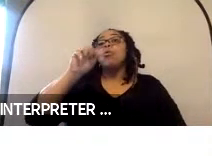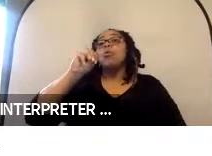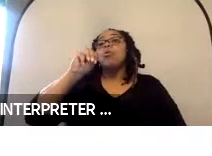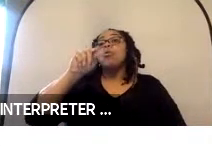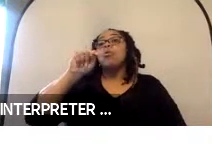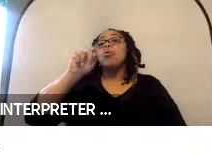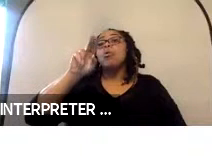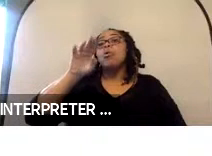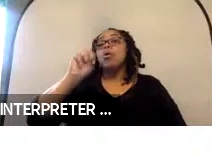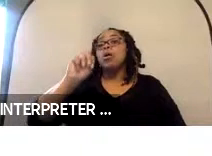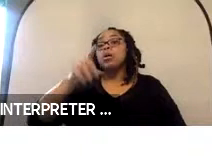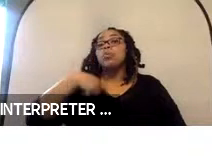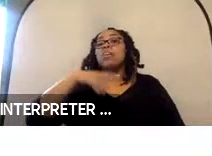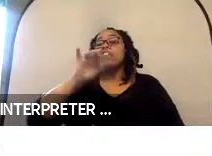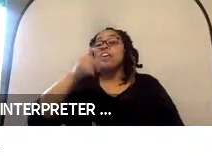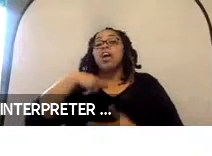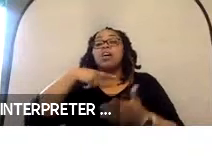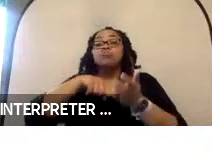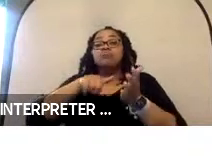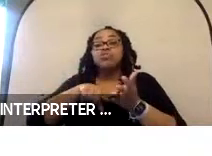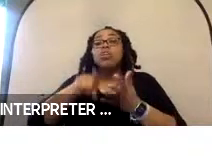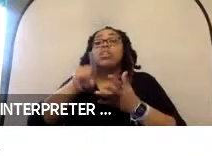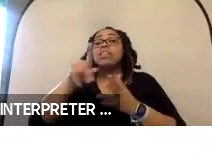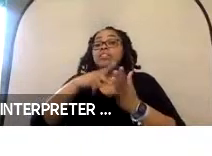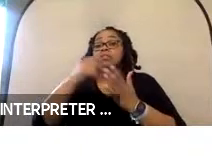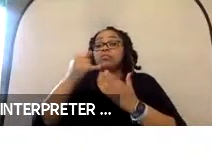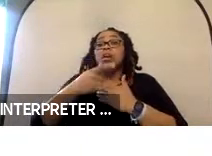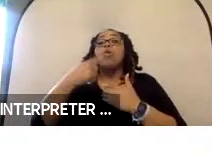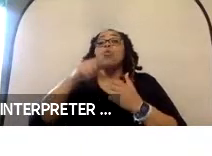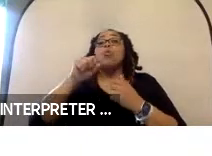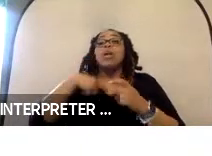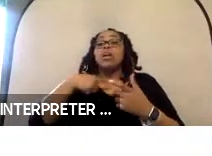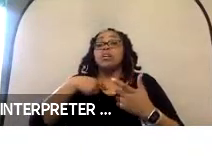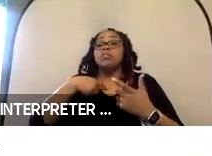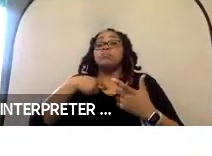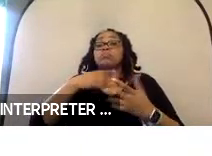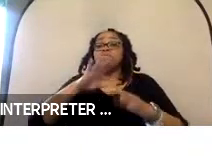found in our research for this project was able to accommodate the majority of chairs